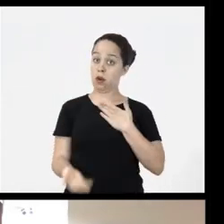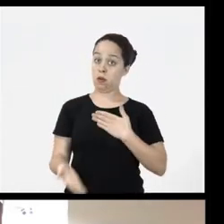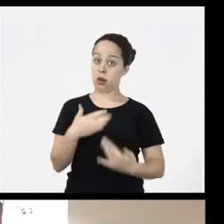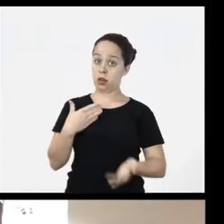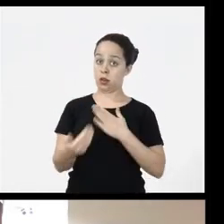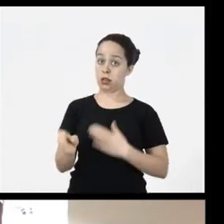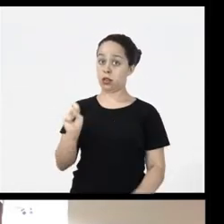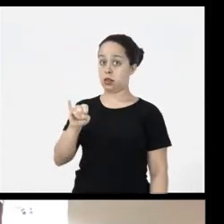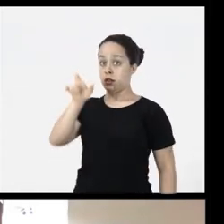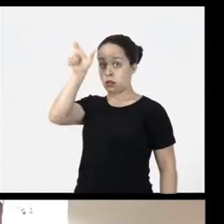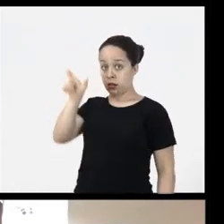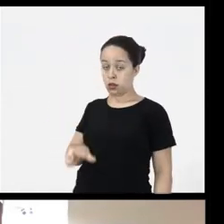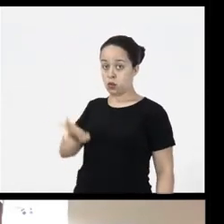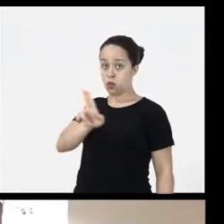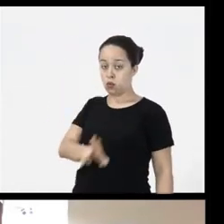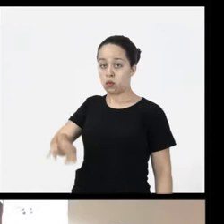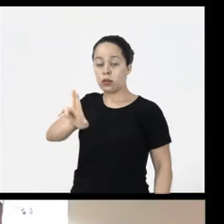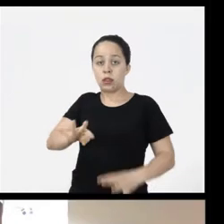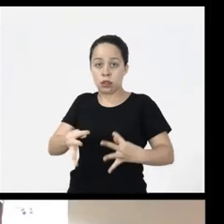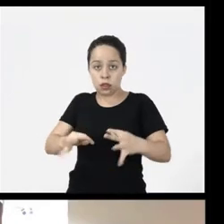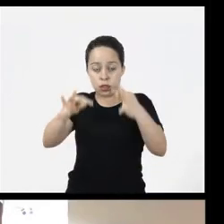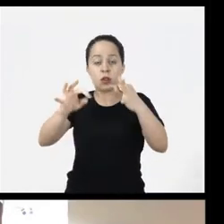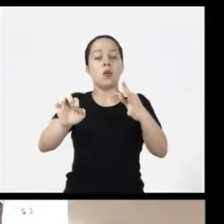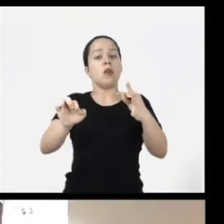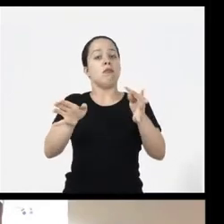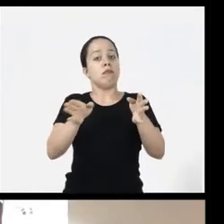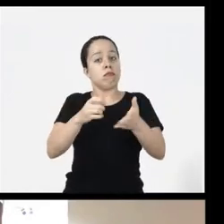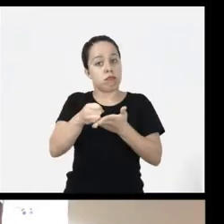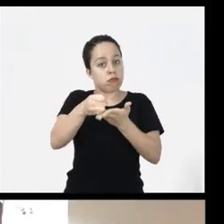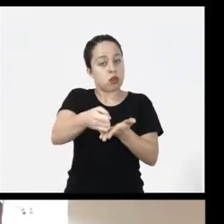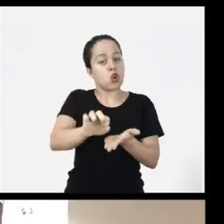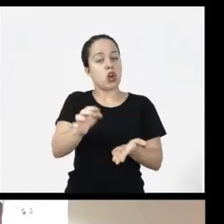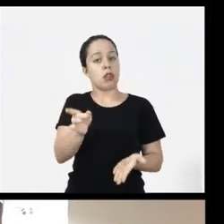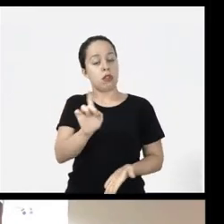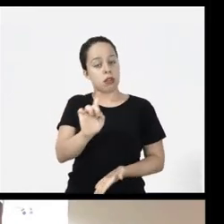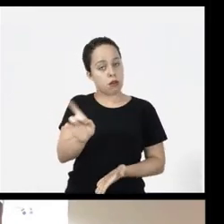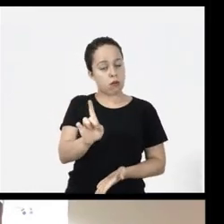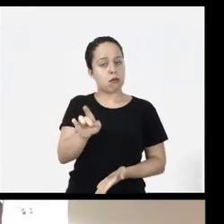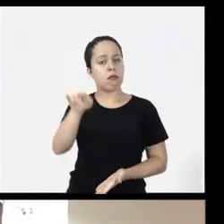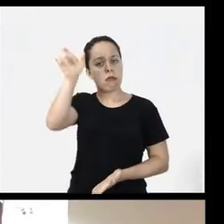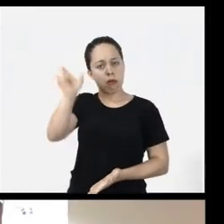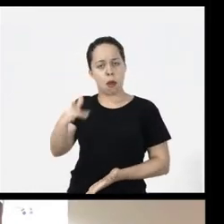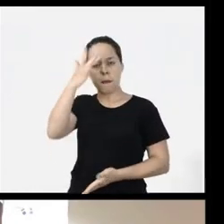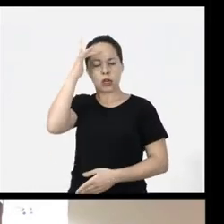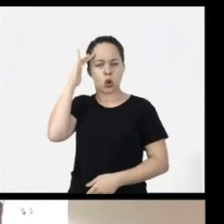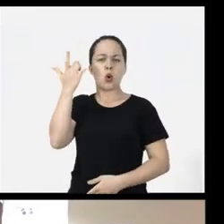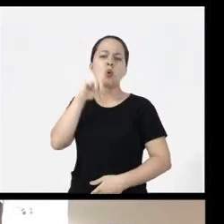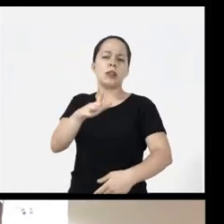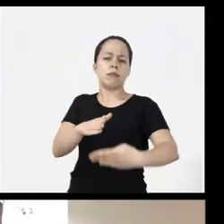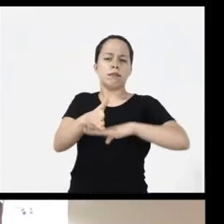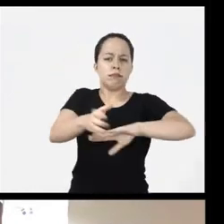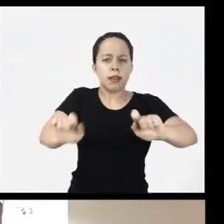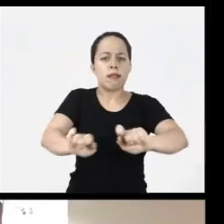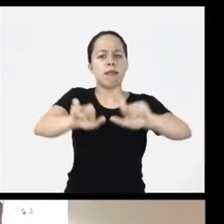regardless of whether they are using assistive technology or not they will be able to access that